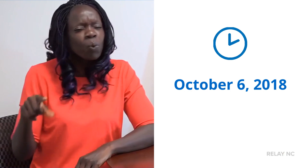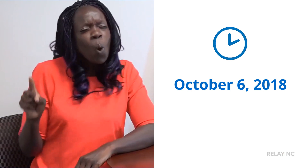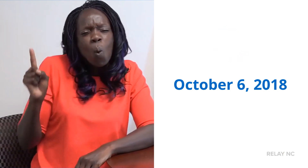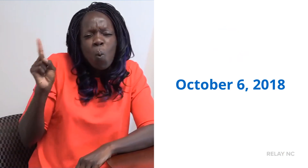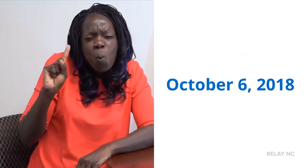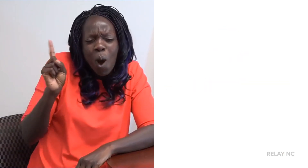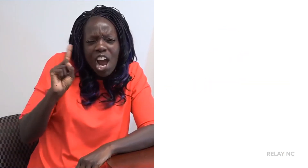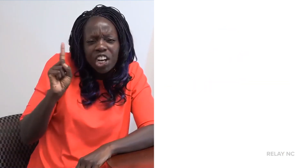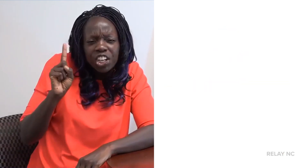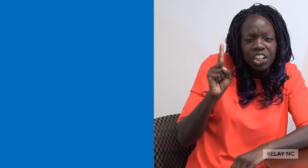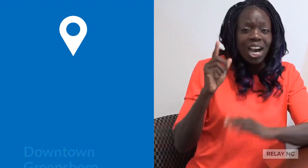Where?